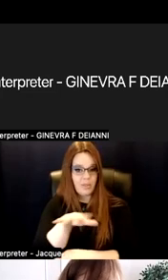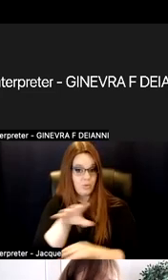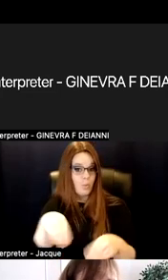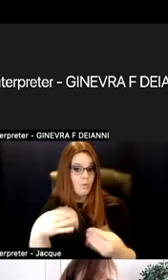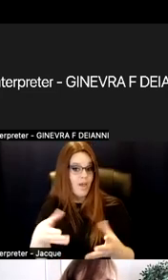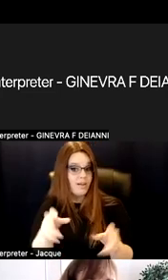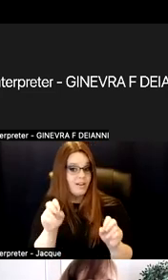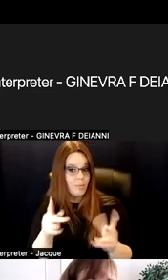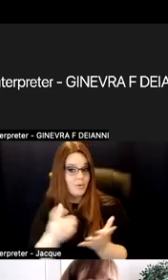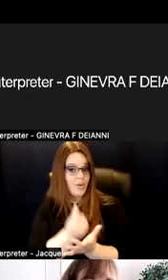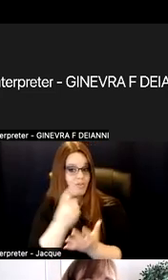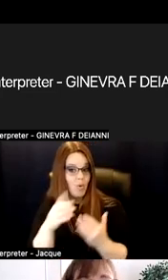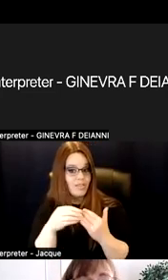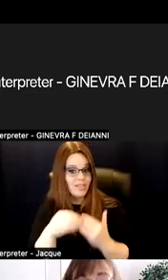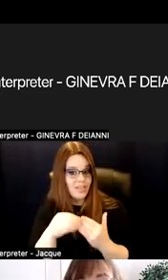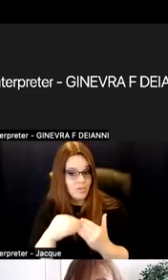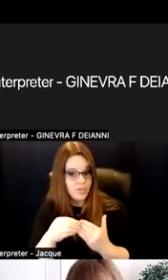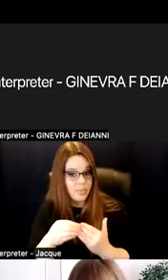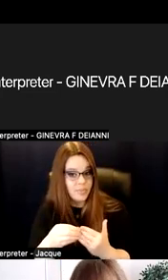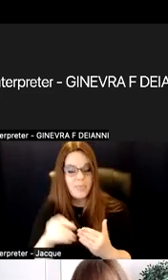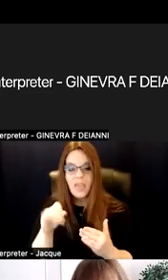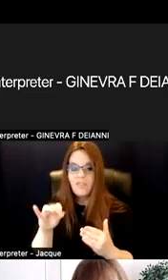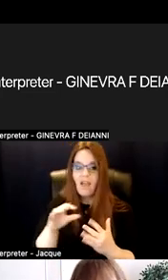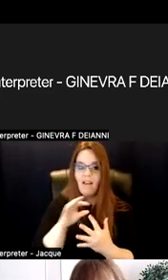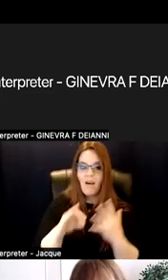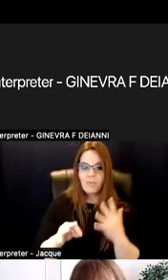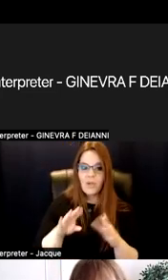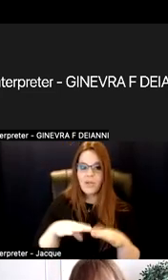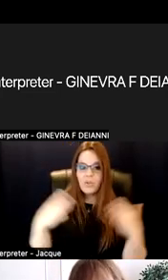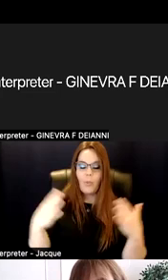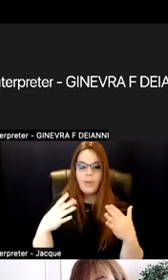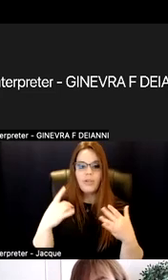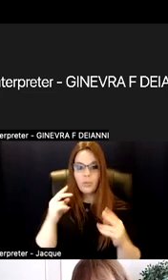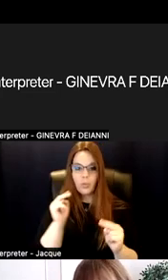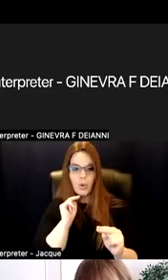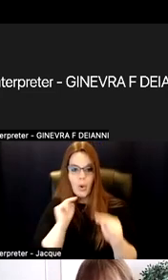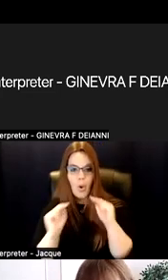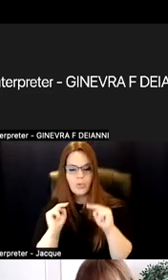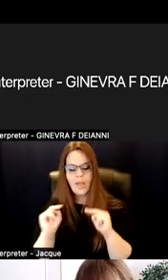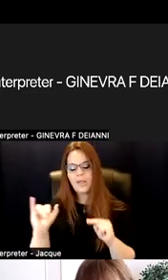If there is that option to negotiate some of the methods of things, like in that universal design